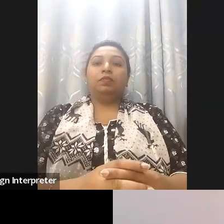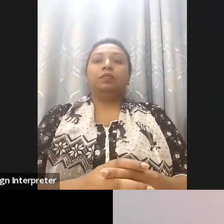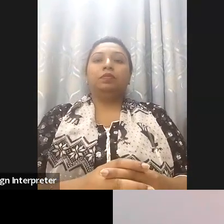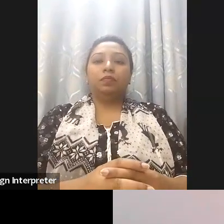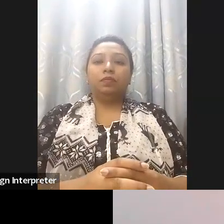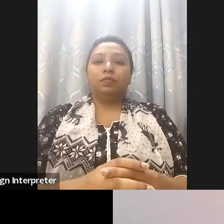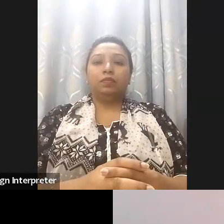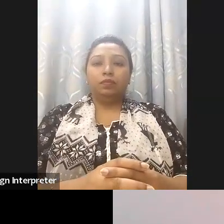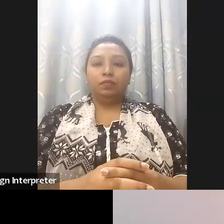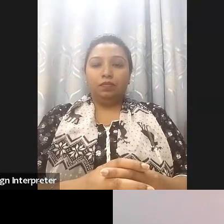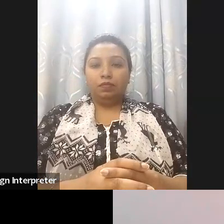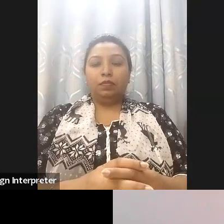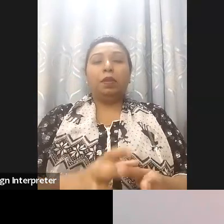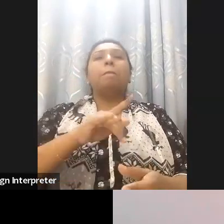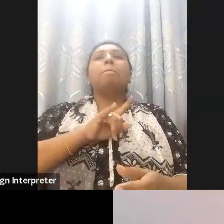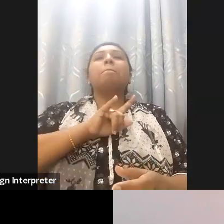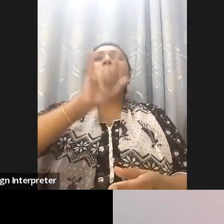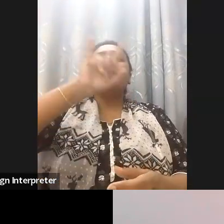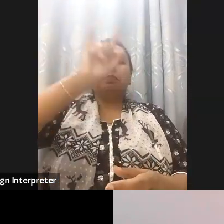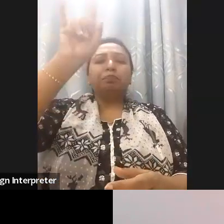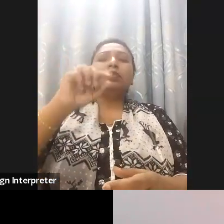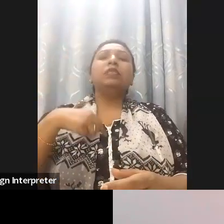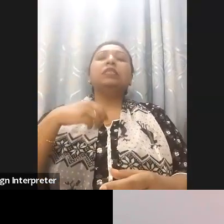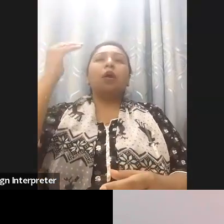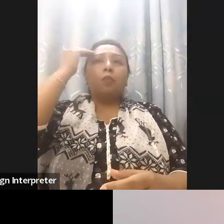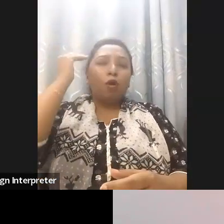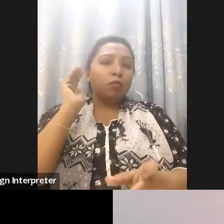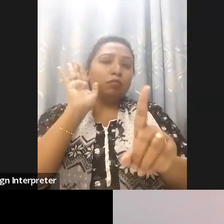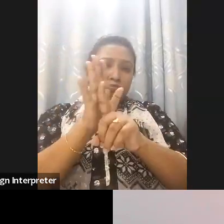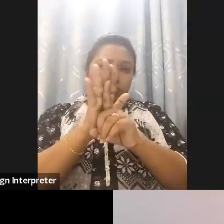that work in the field of disability and development including